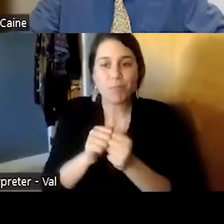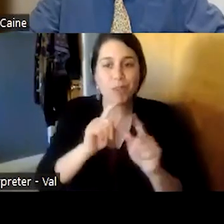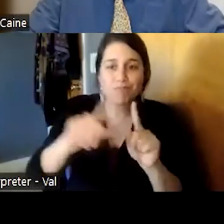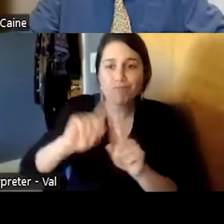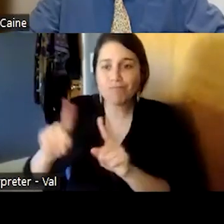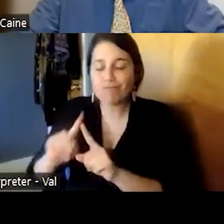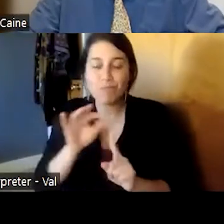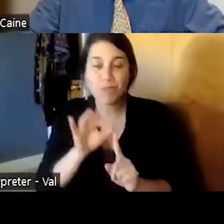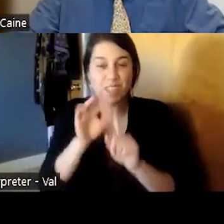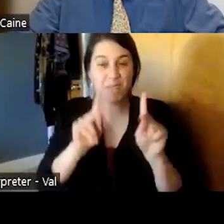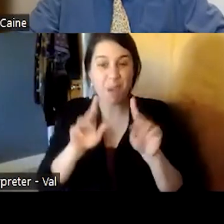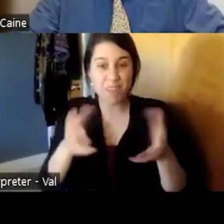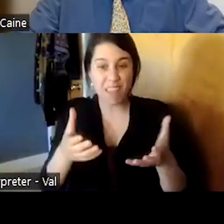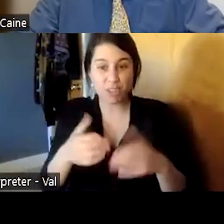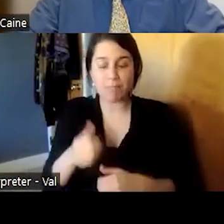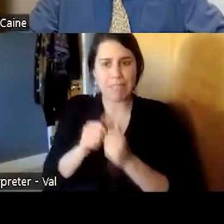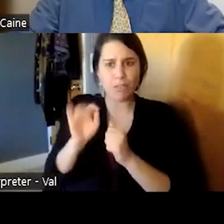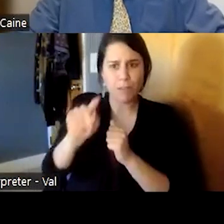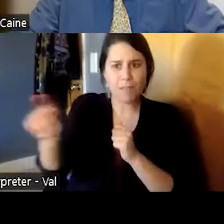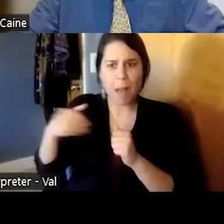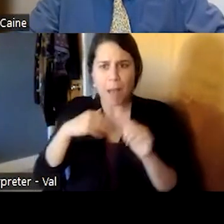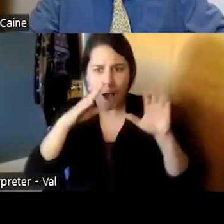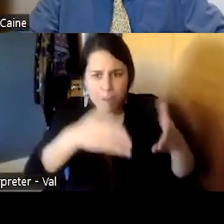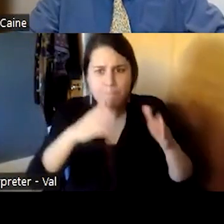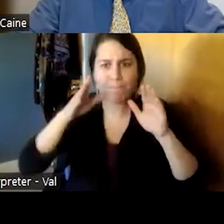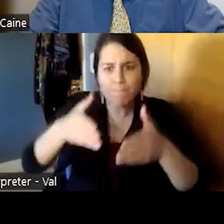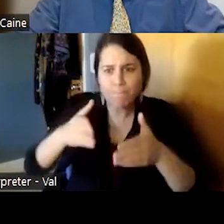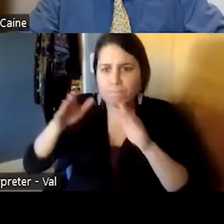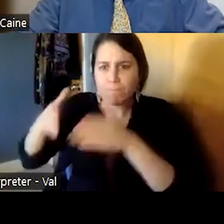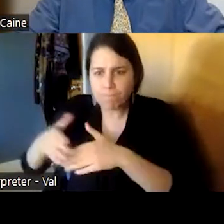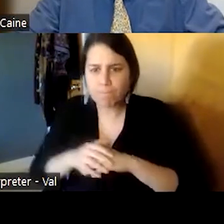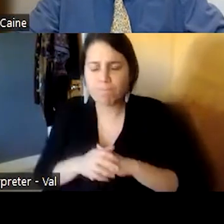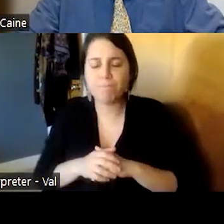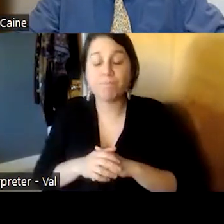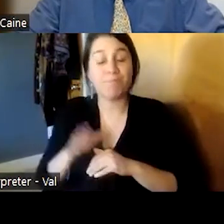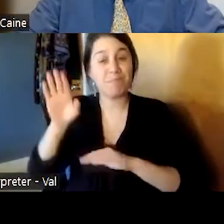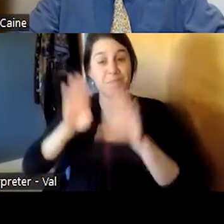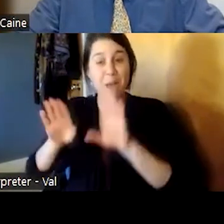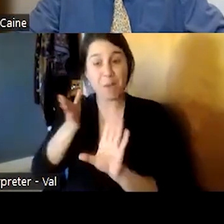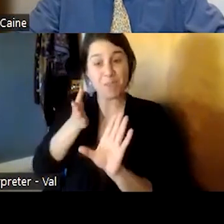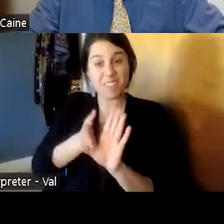are the focus of their attention and serve as an extension of the biopsychosocial model from